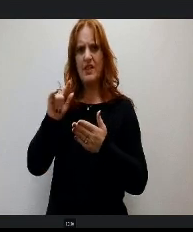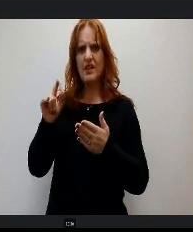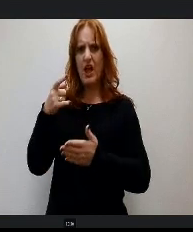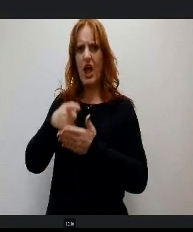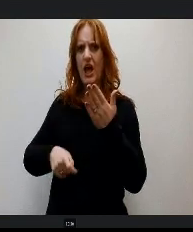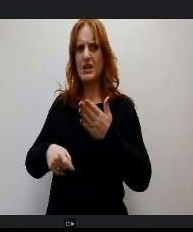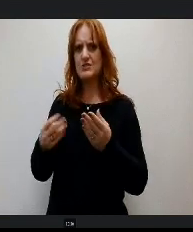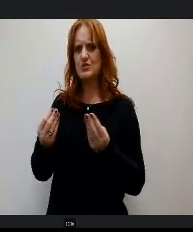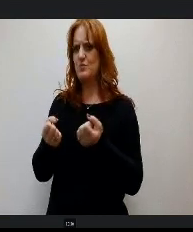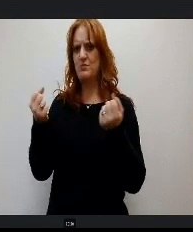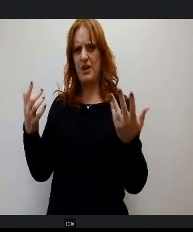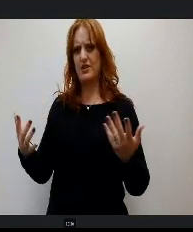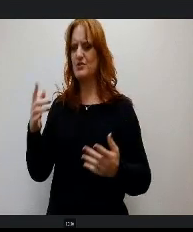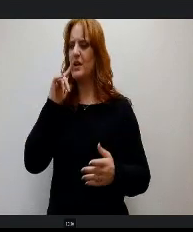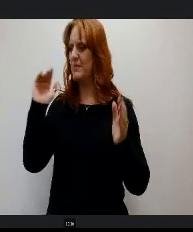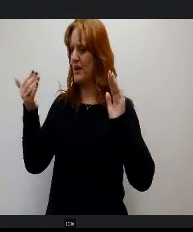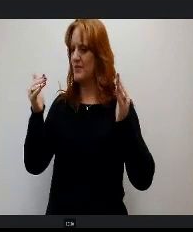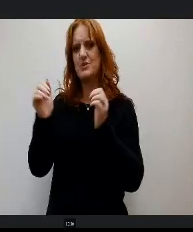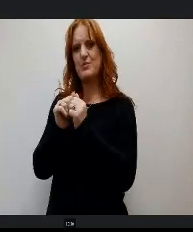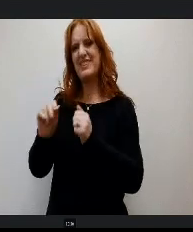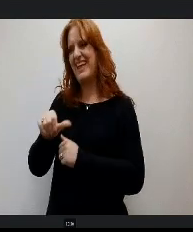of the other districts who had done both and we had just done?